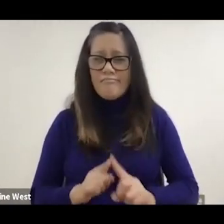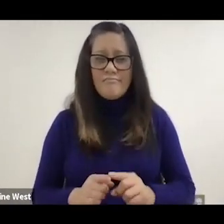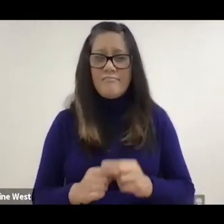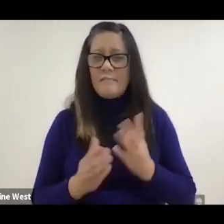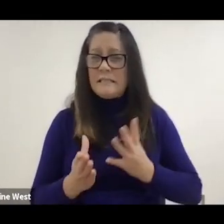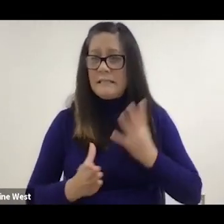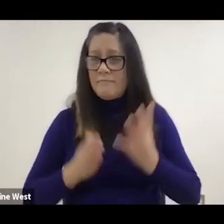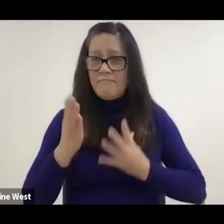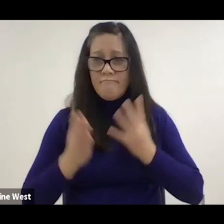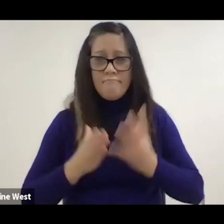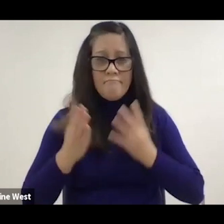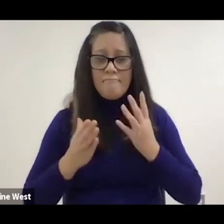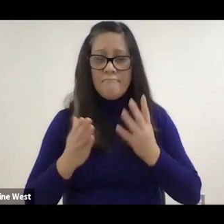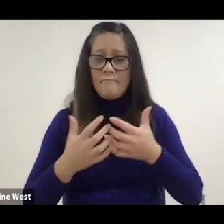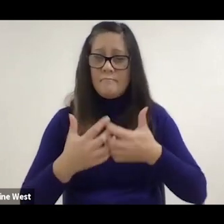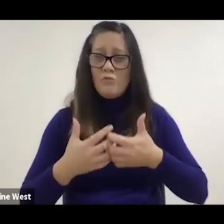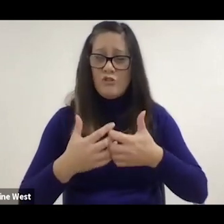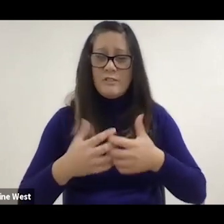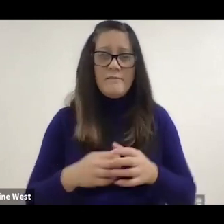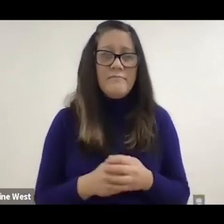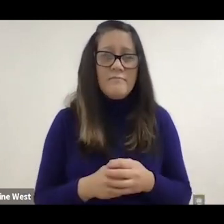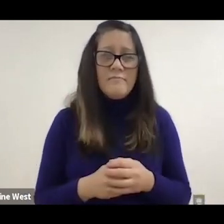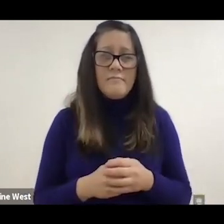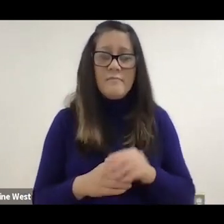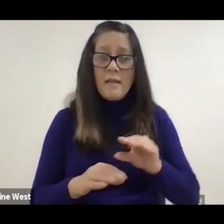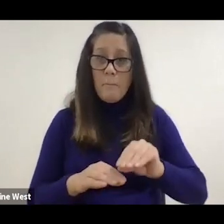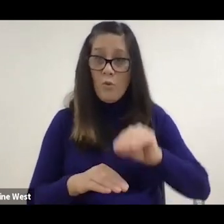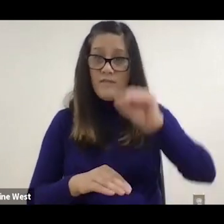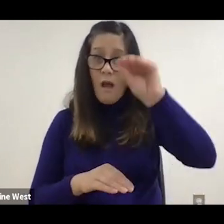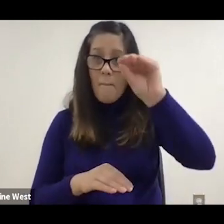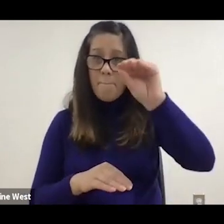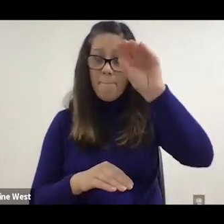Instrument that moves up, down, and